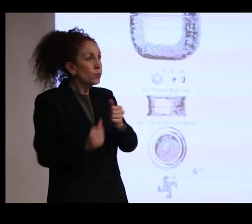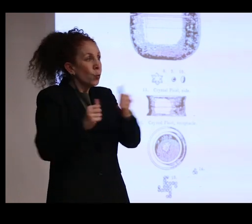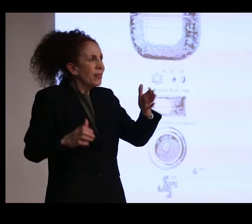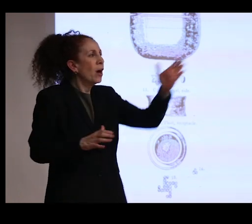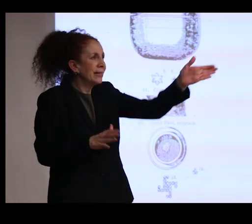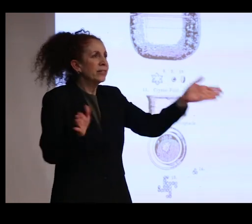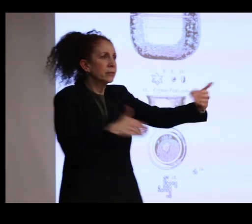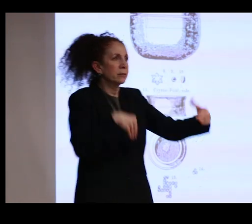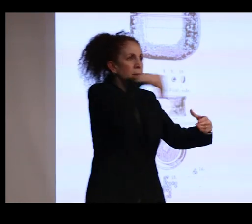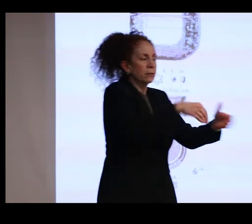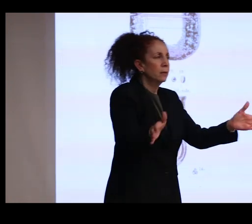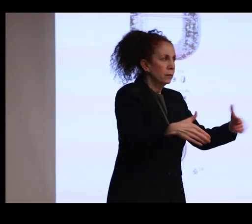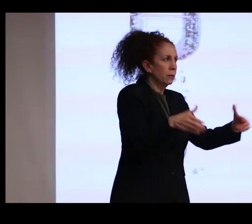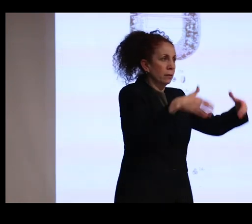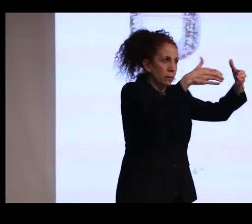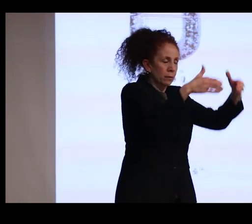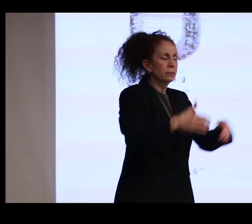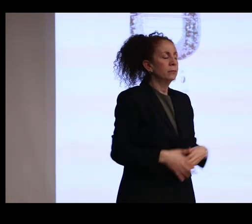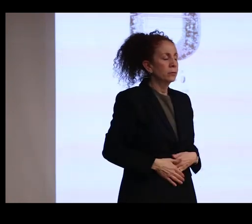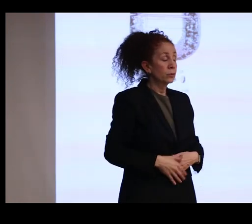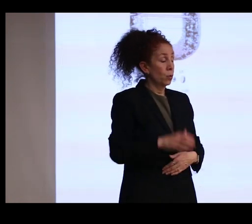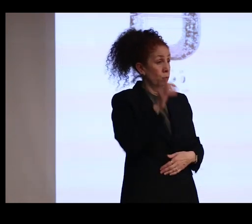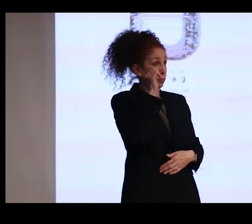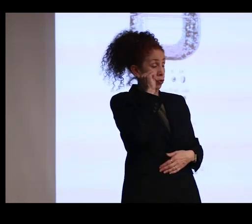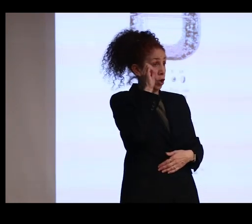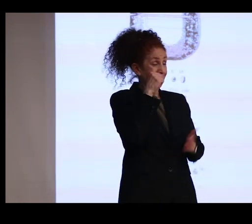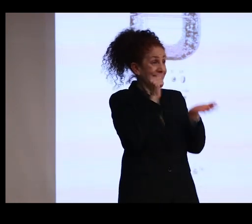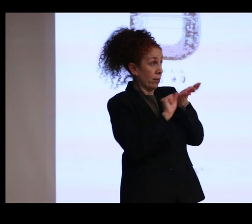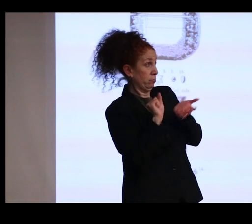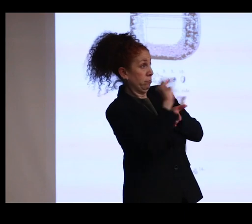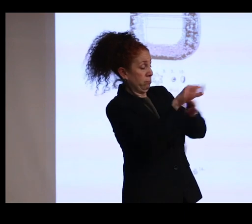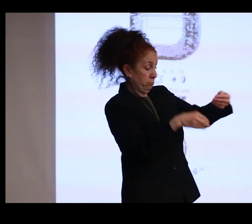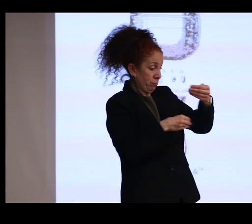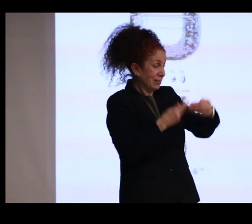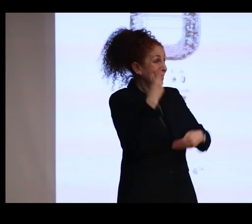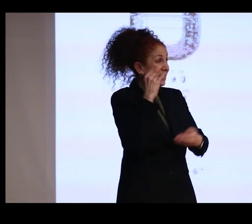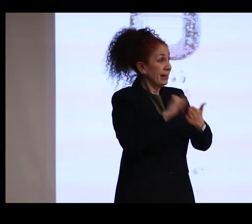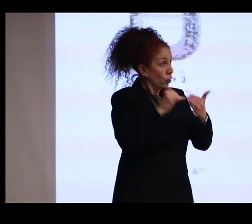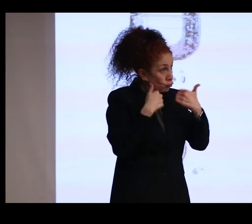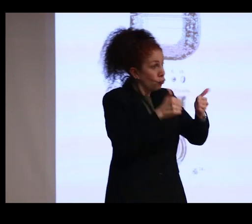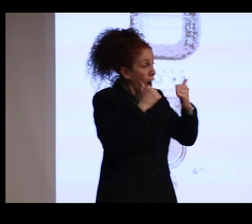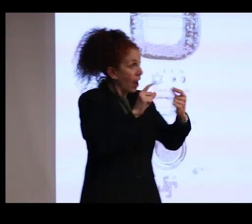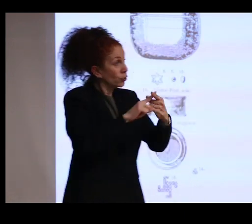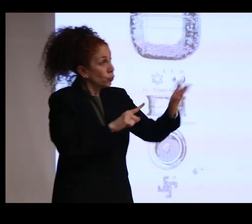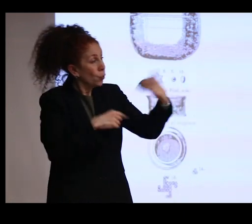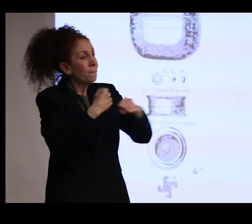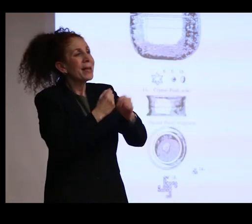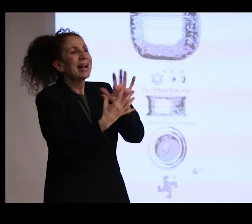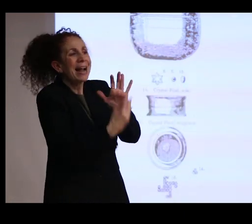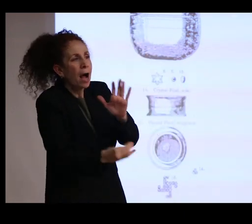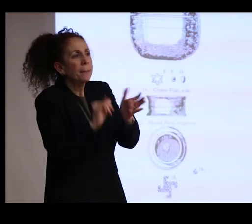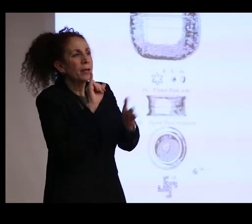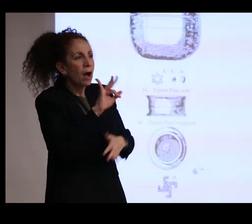And in an astonishing correspondence, we get to see that there were attempts to make a copy of this crystal reliquary